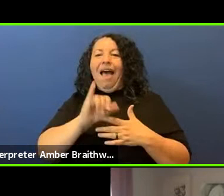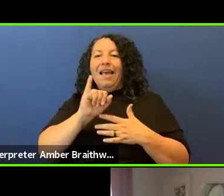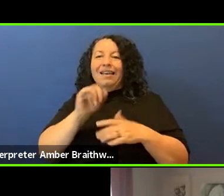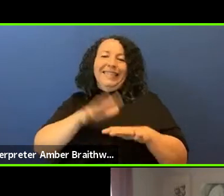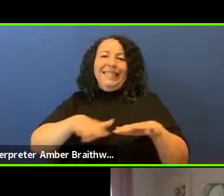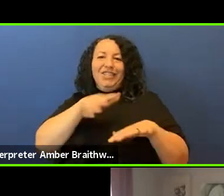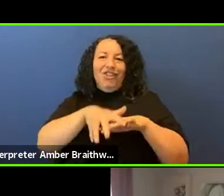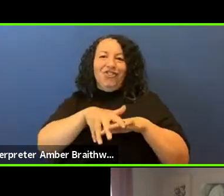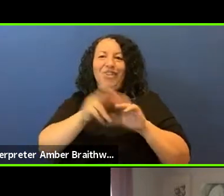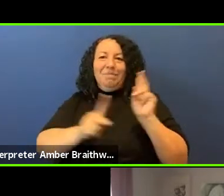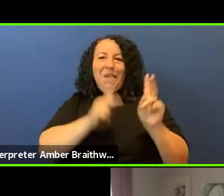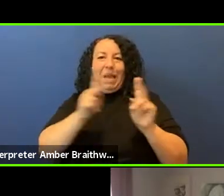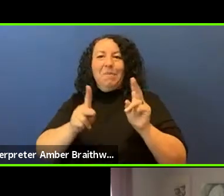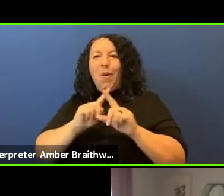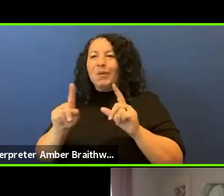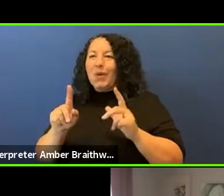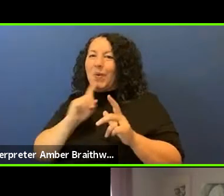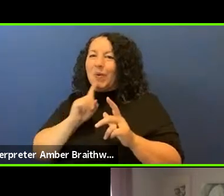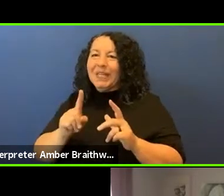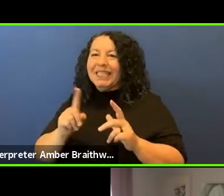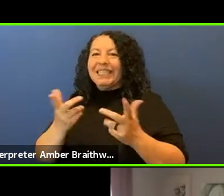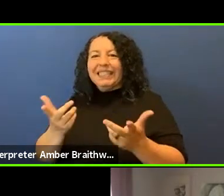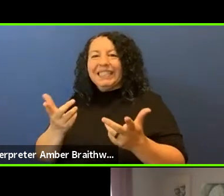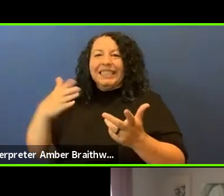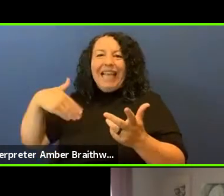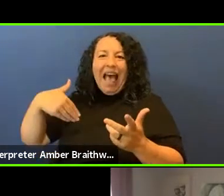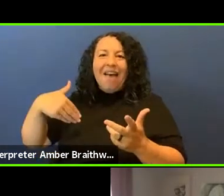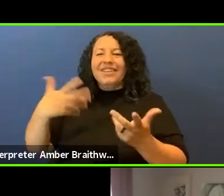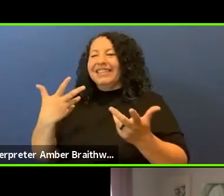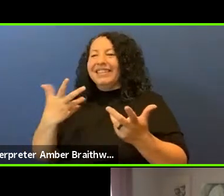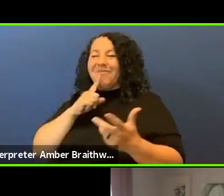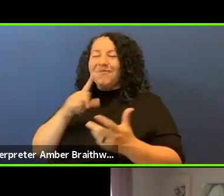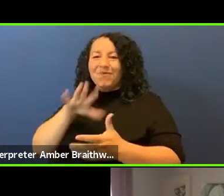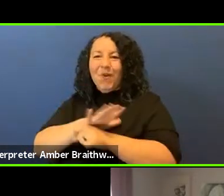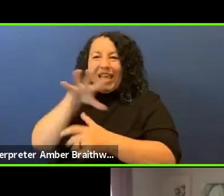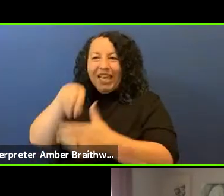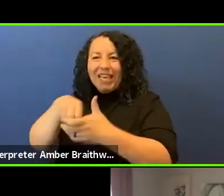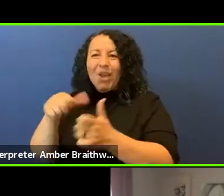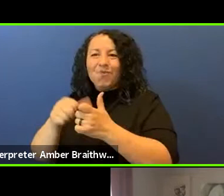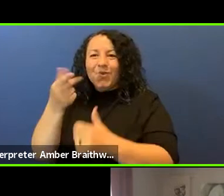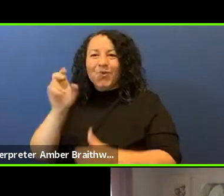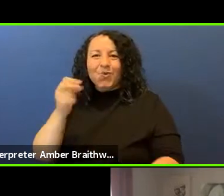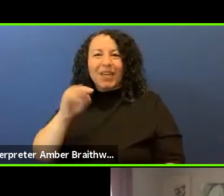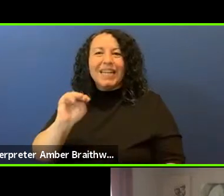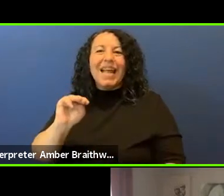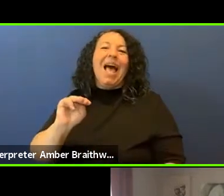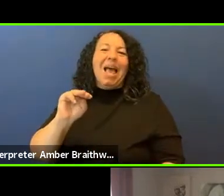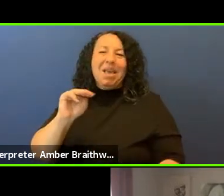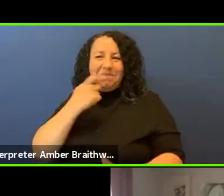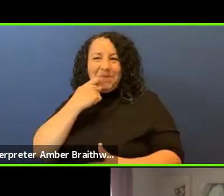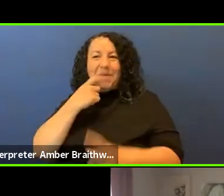hasn't been engaged but I look forward to what you guys are gonna do in the future. But the American Indian Community House